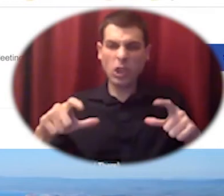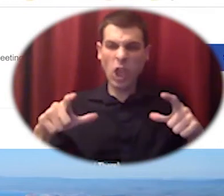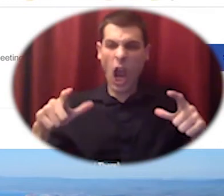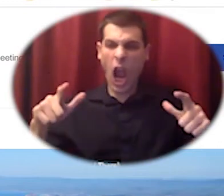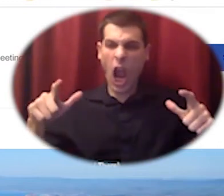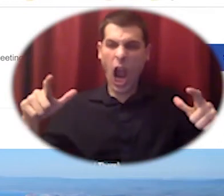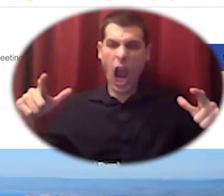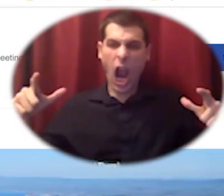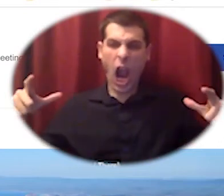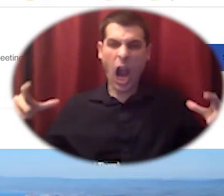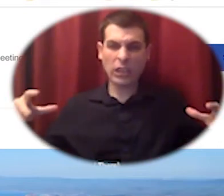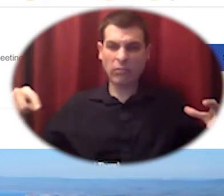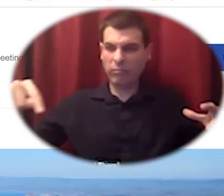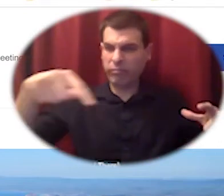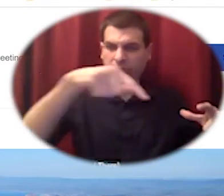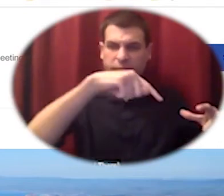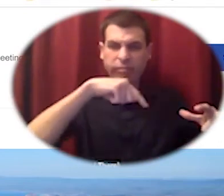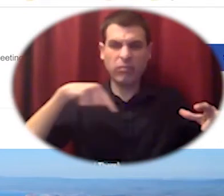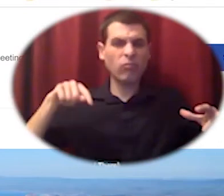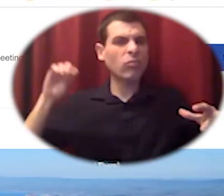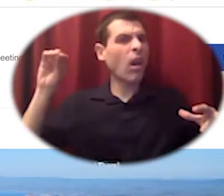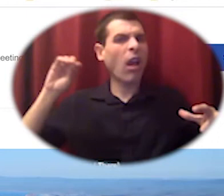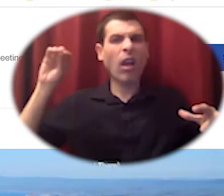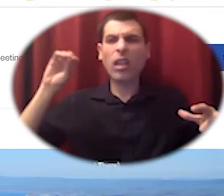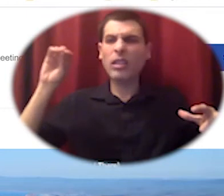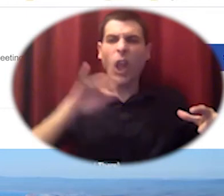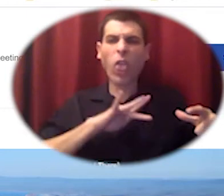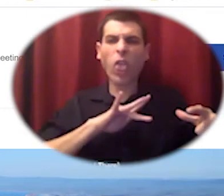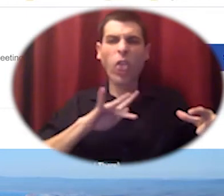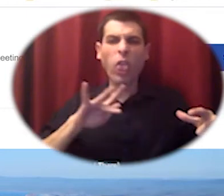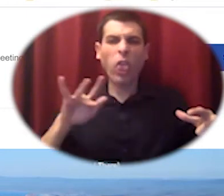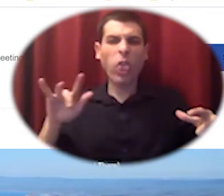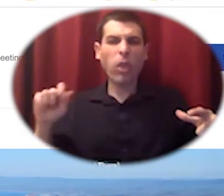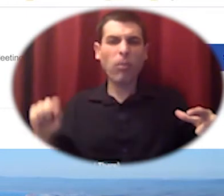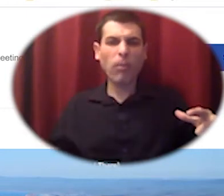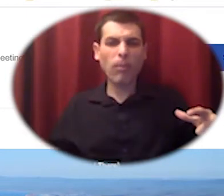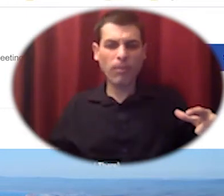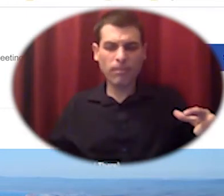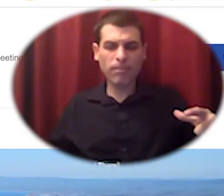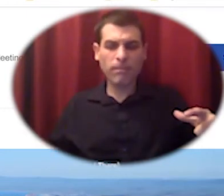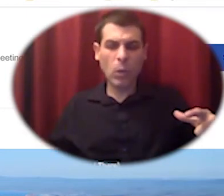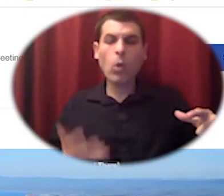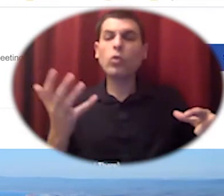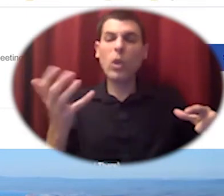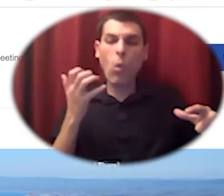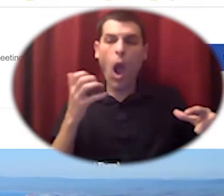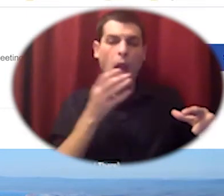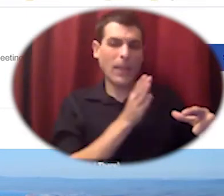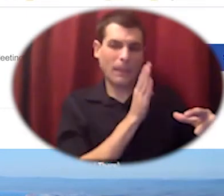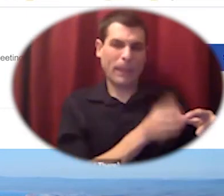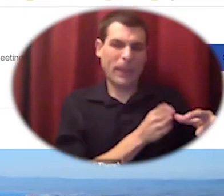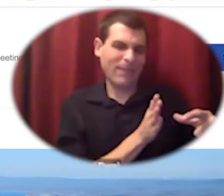and the management of which will move from PG&E to the community and those panels are going on now